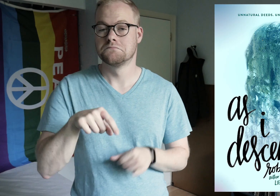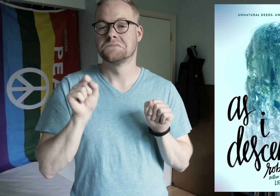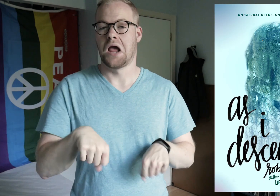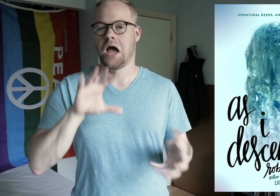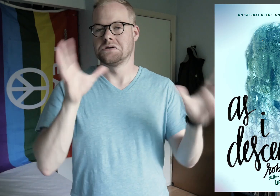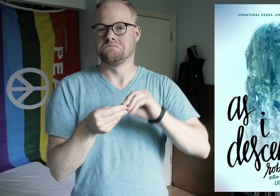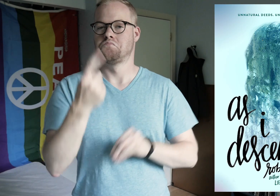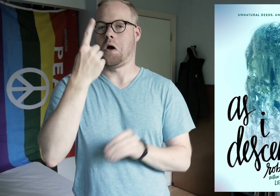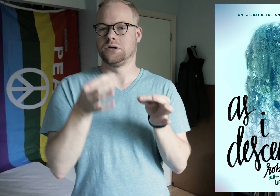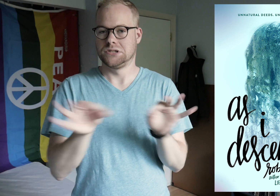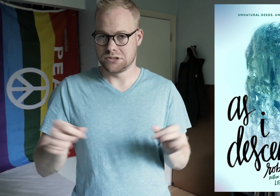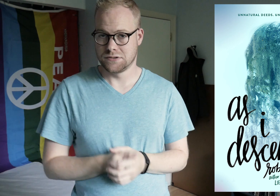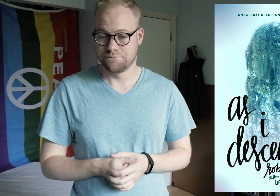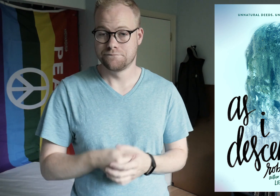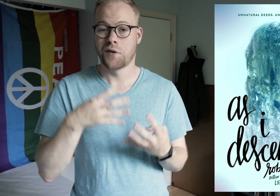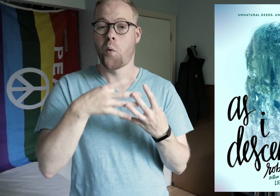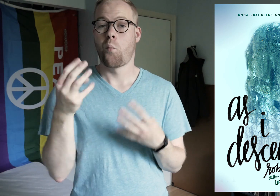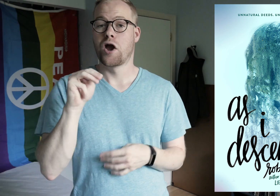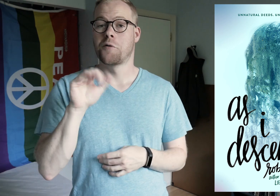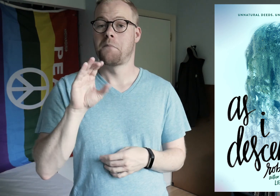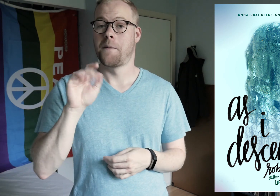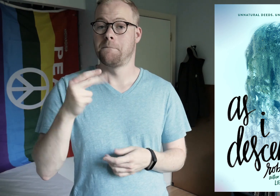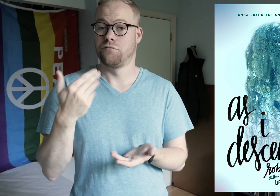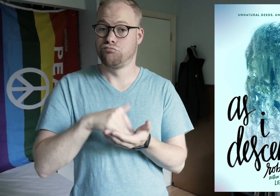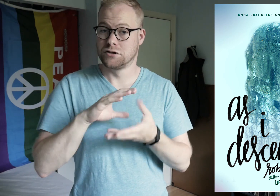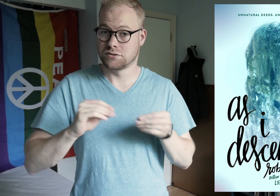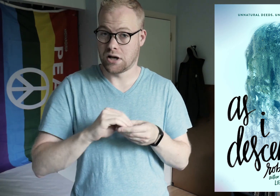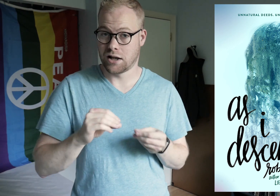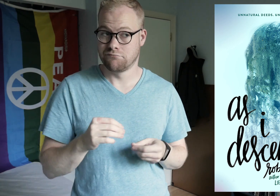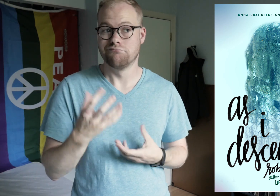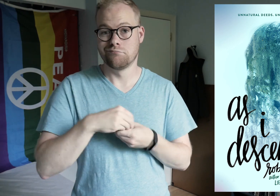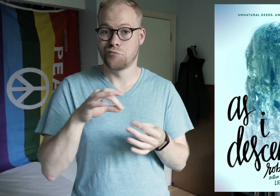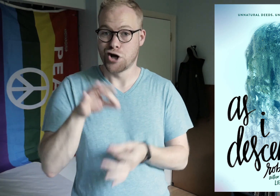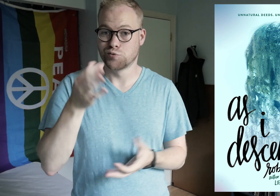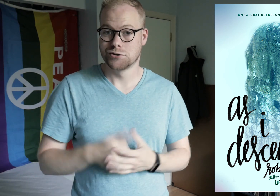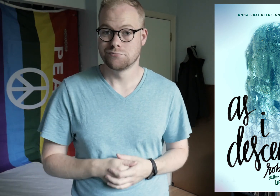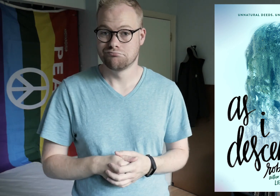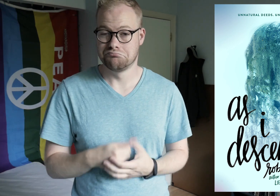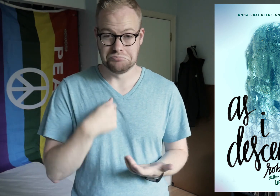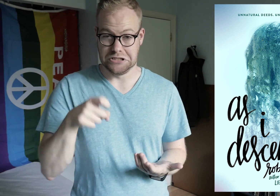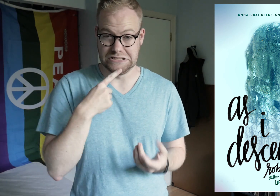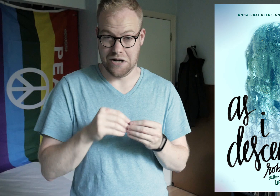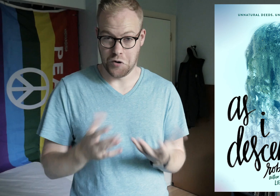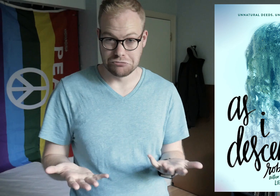This can be summed up in one sentence - a queer Macbeth retelling that includes ghosts. Do I need to say more?